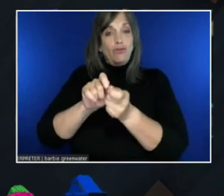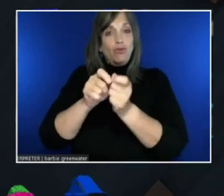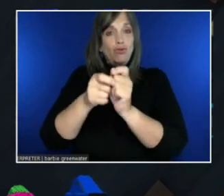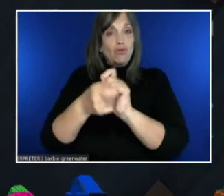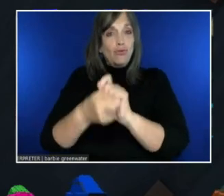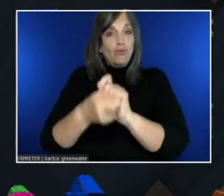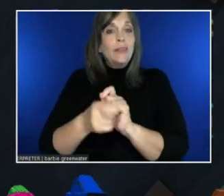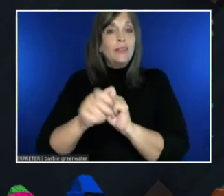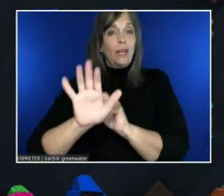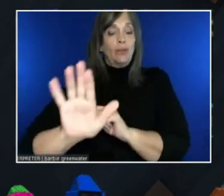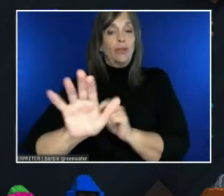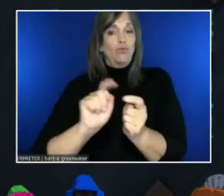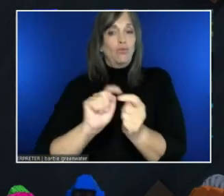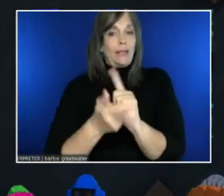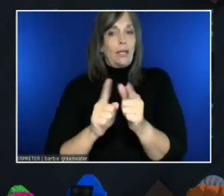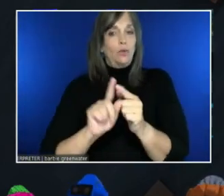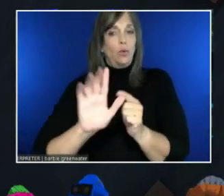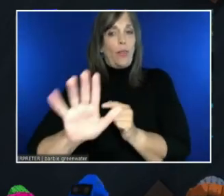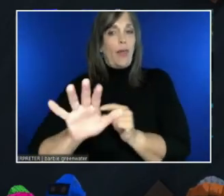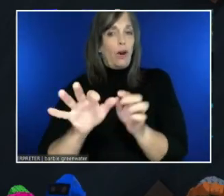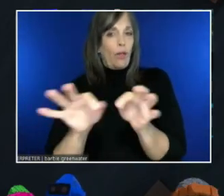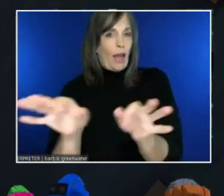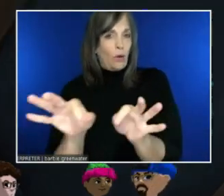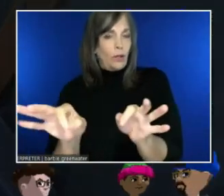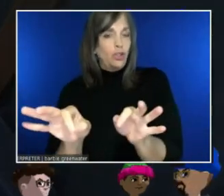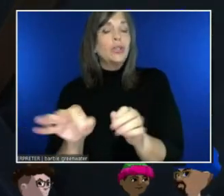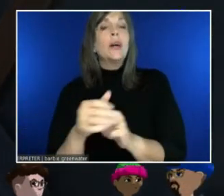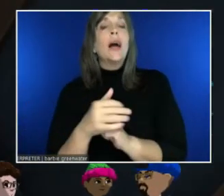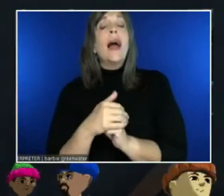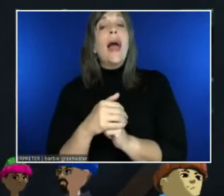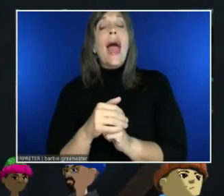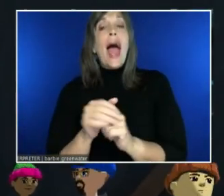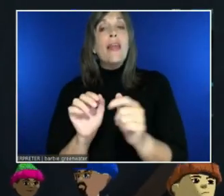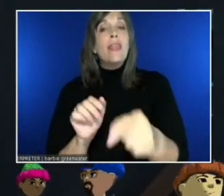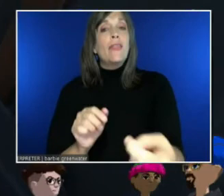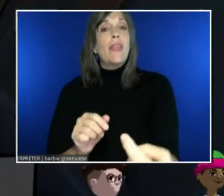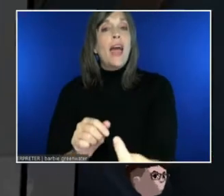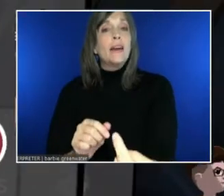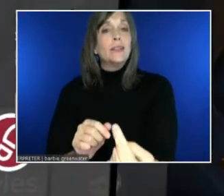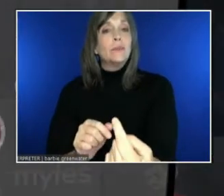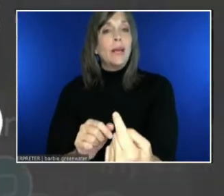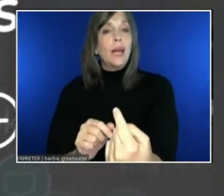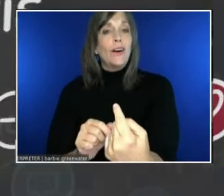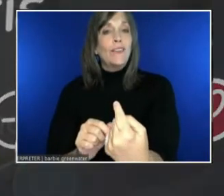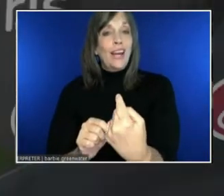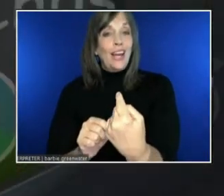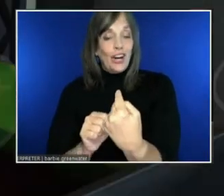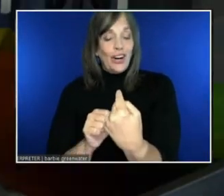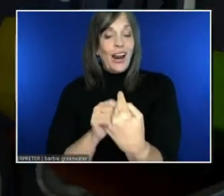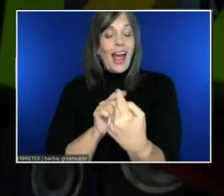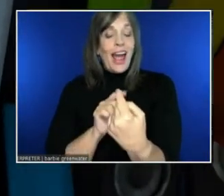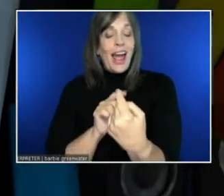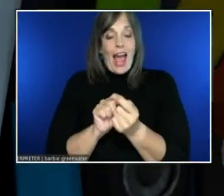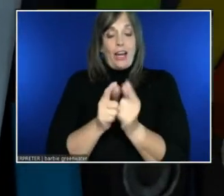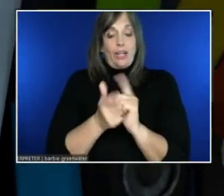It's actually 8-way translation. At any given moment, so...